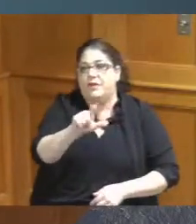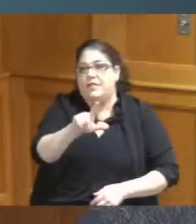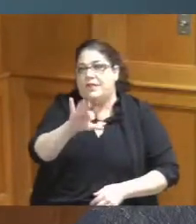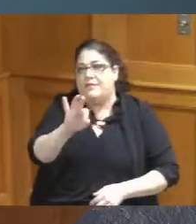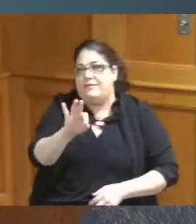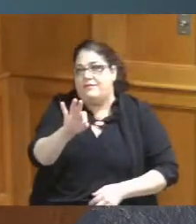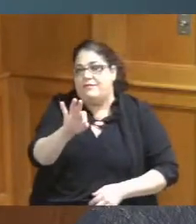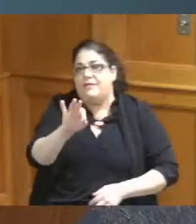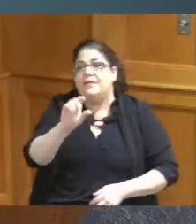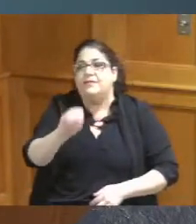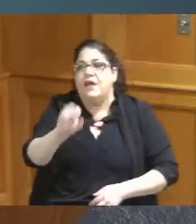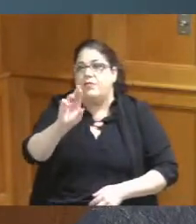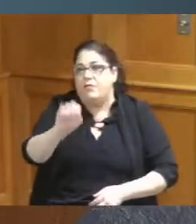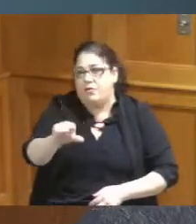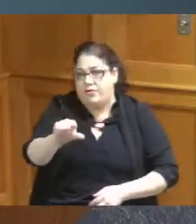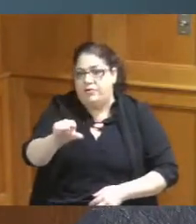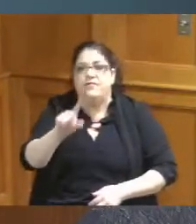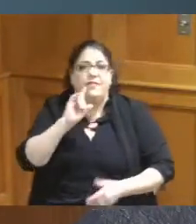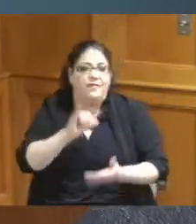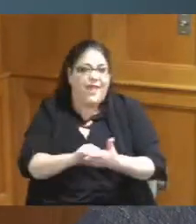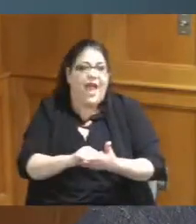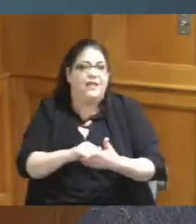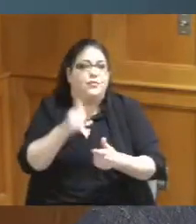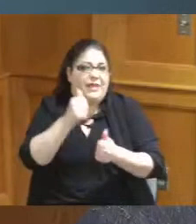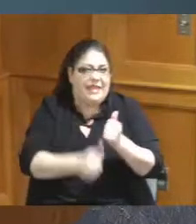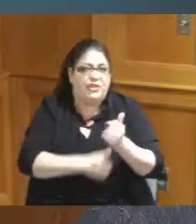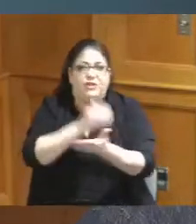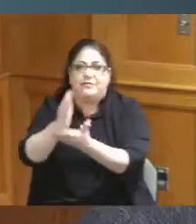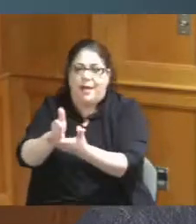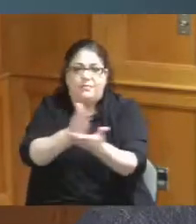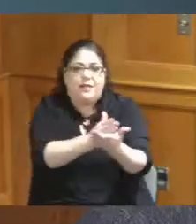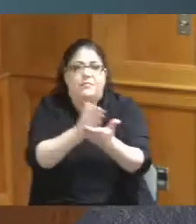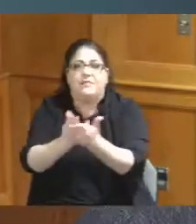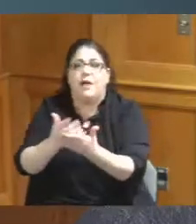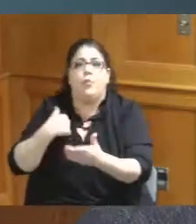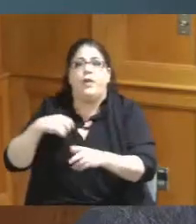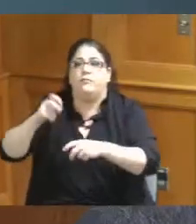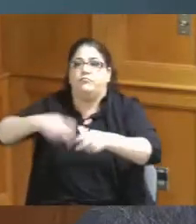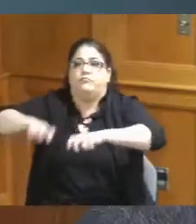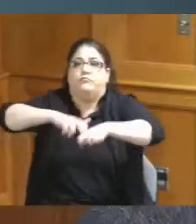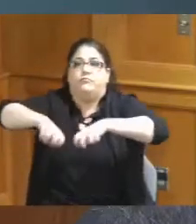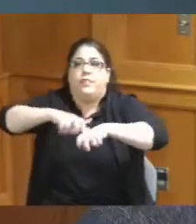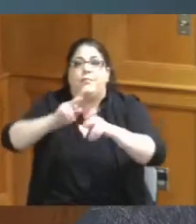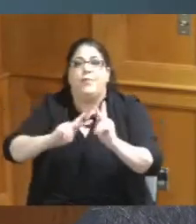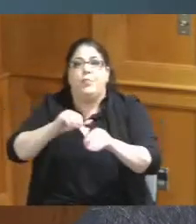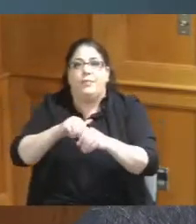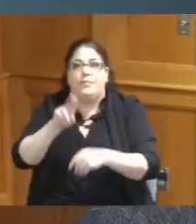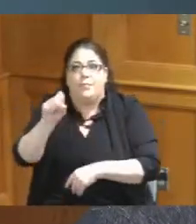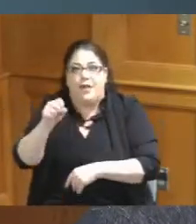because each stop we have different types of services that will be available there so